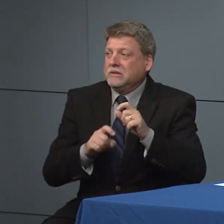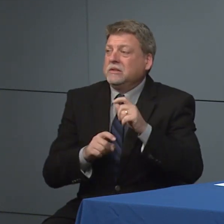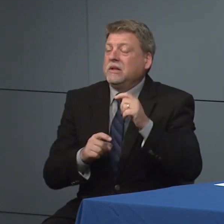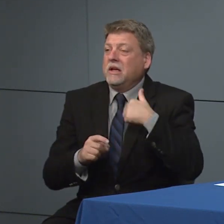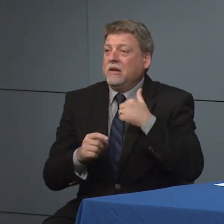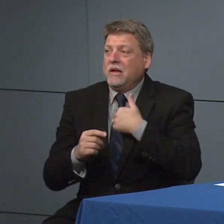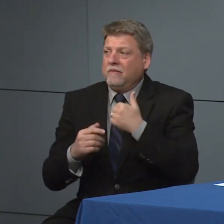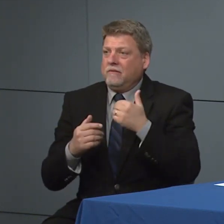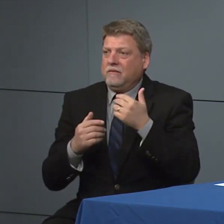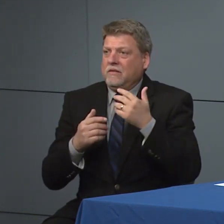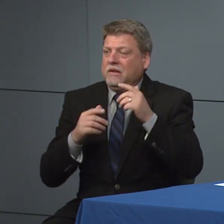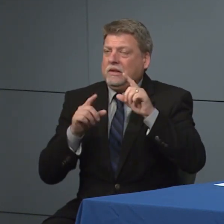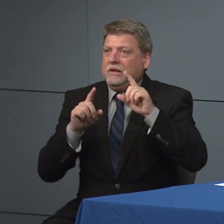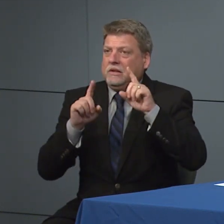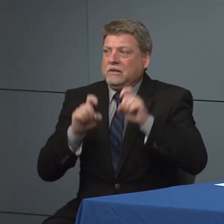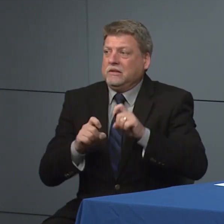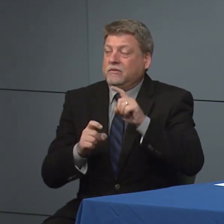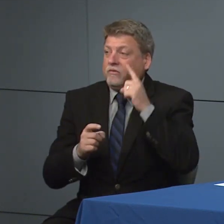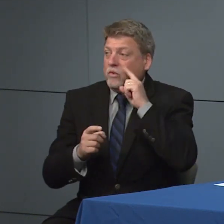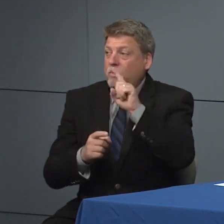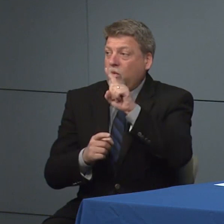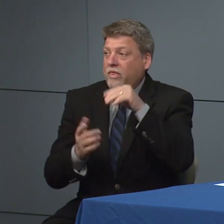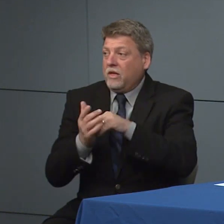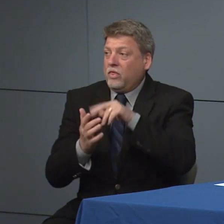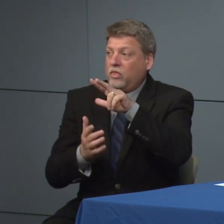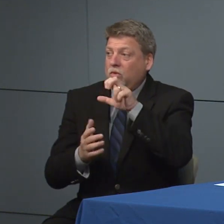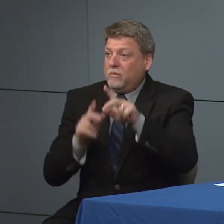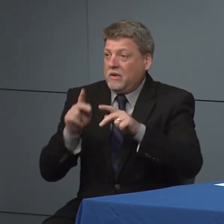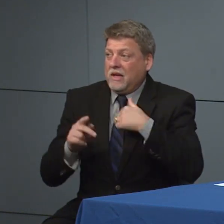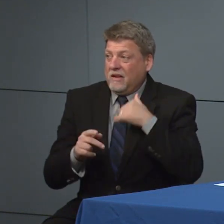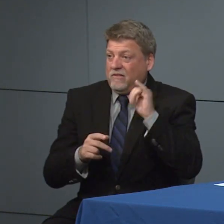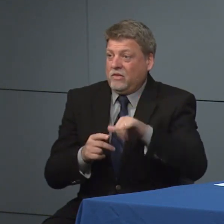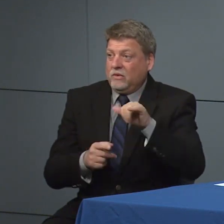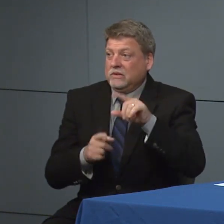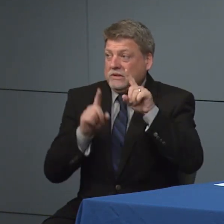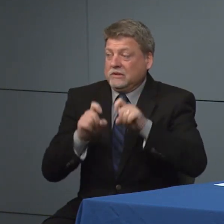to test 1300 people now these tests just reflect those ever